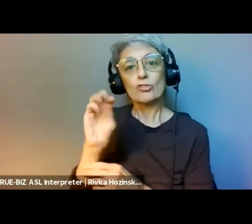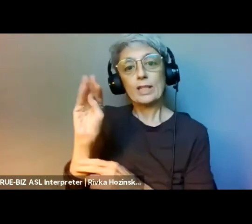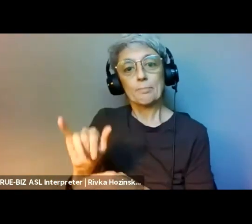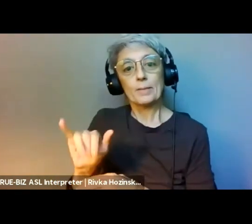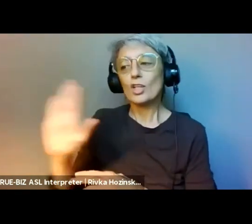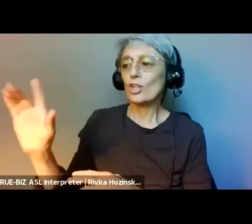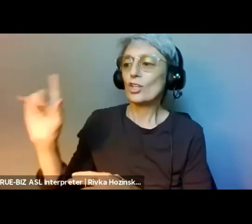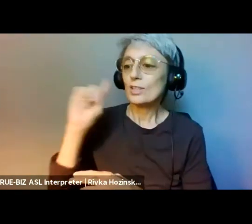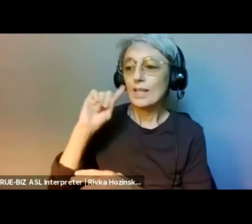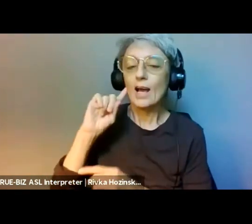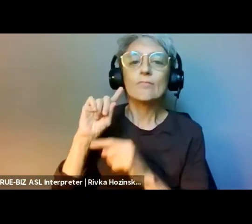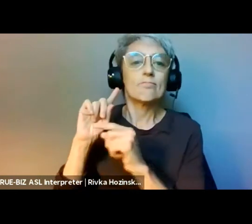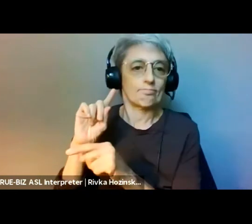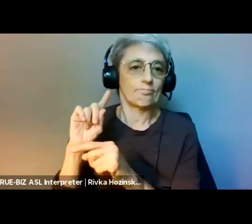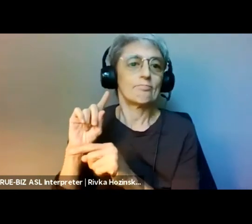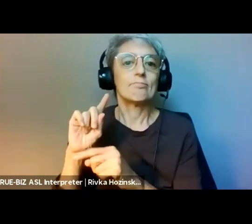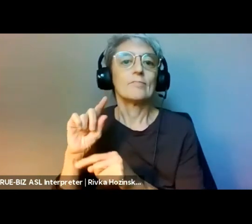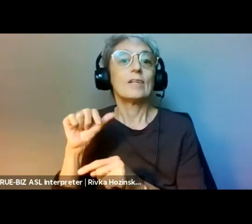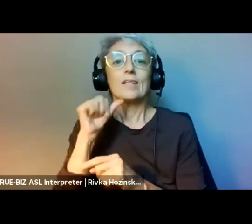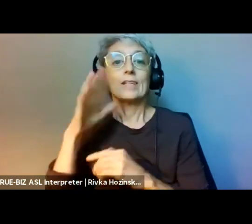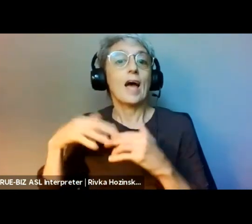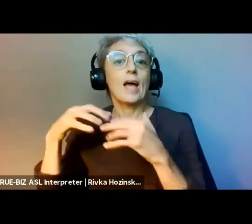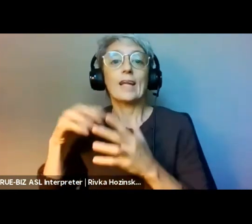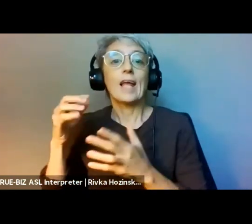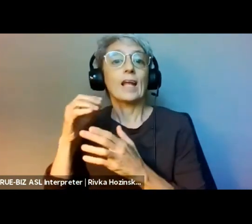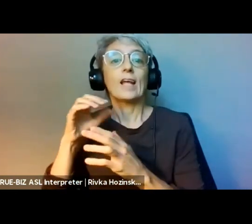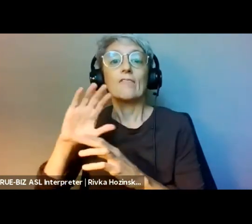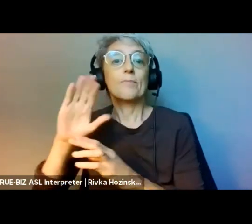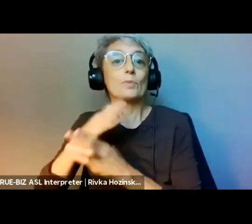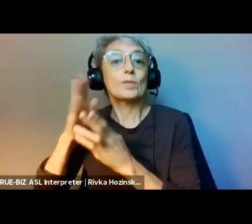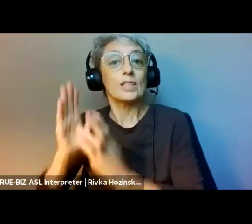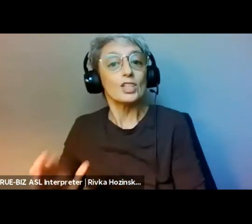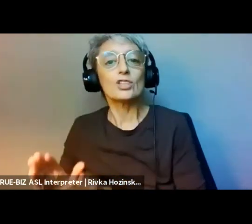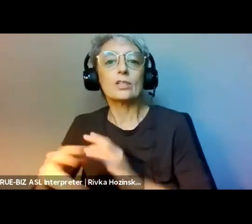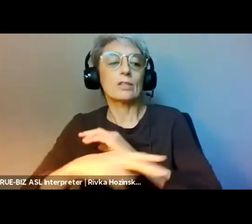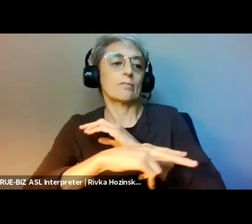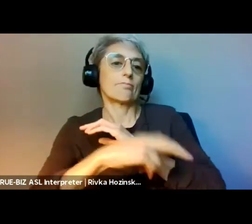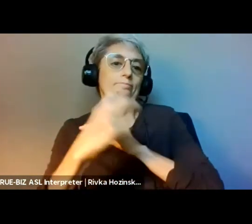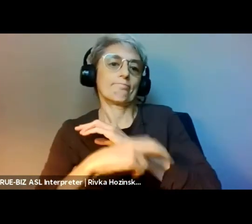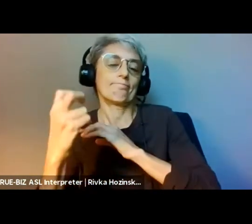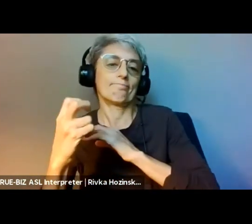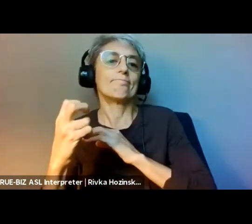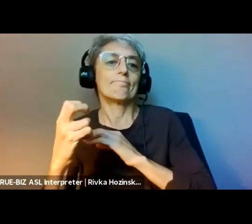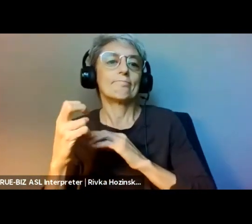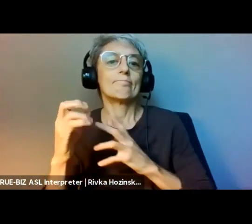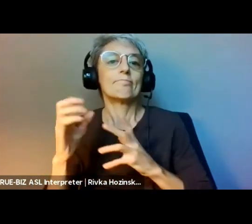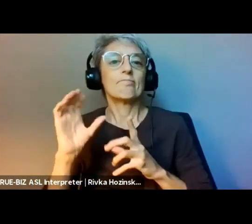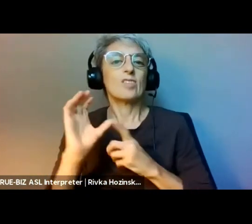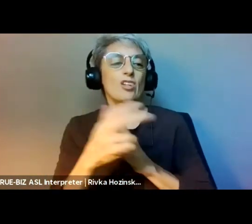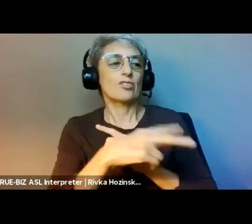and future ancestors that come in the form of elders that have joined us today.